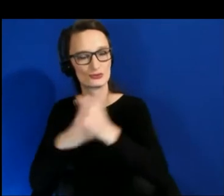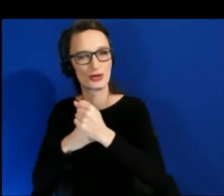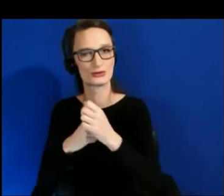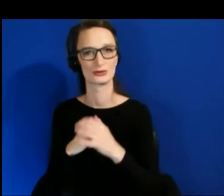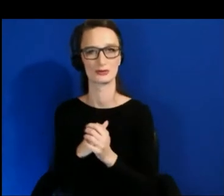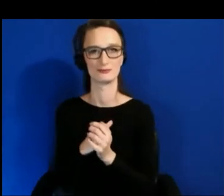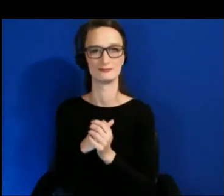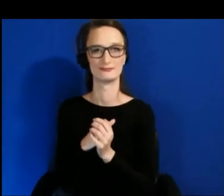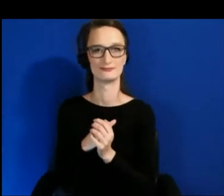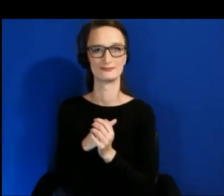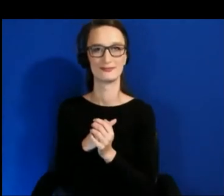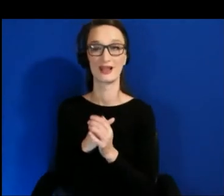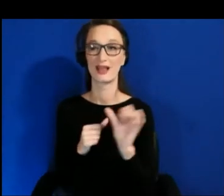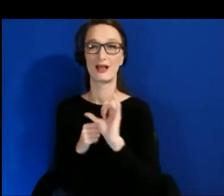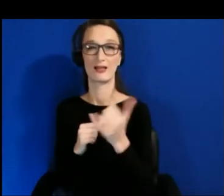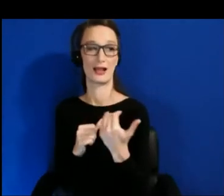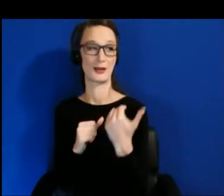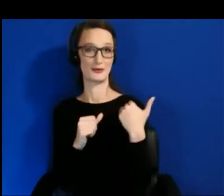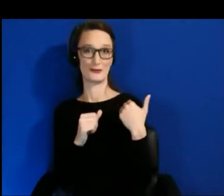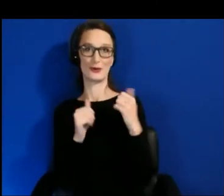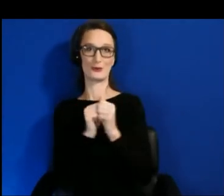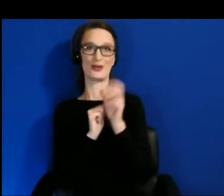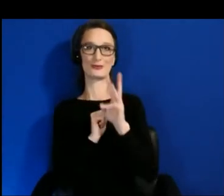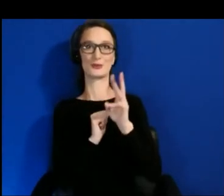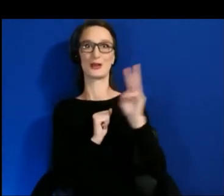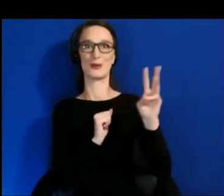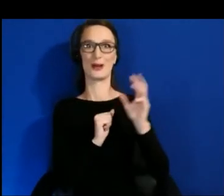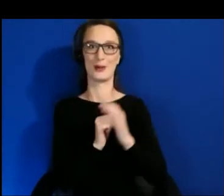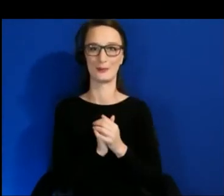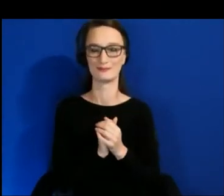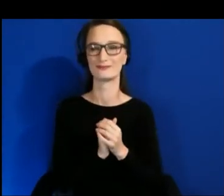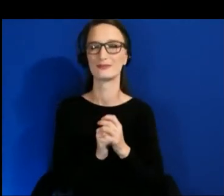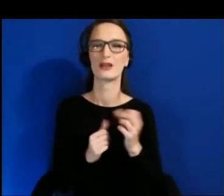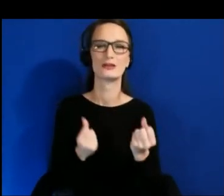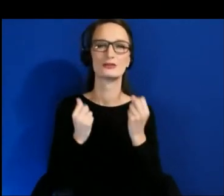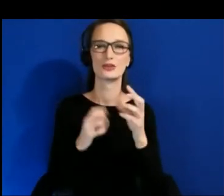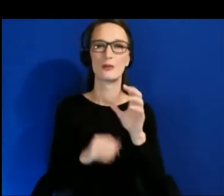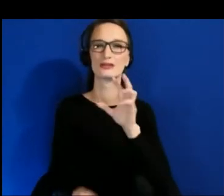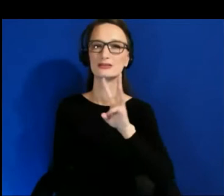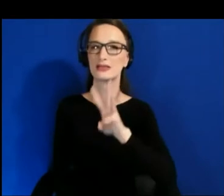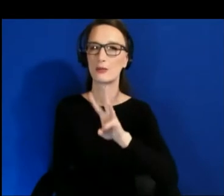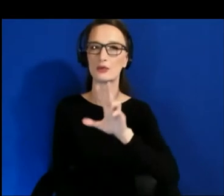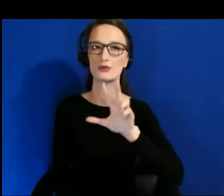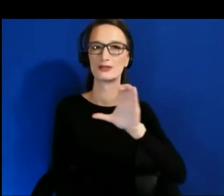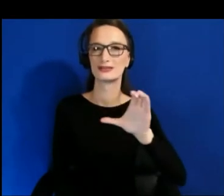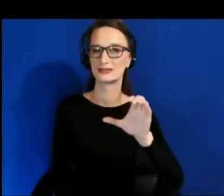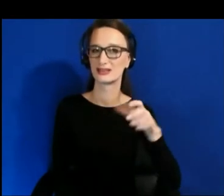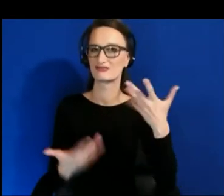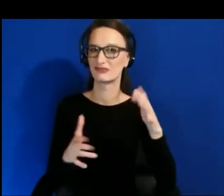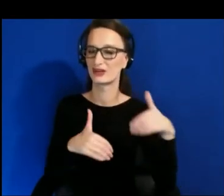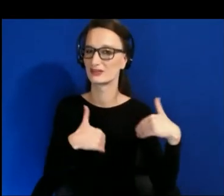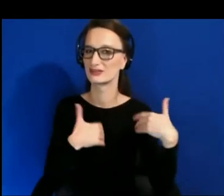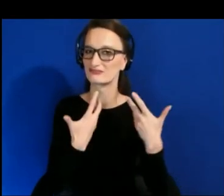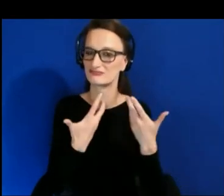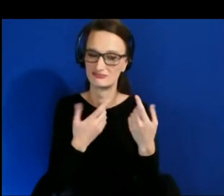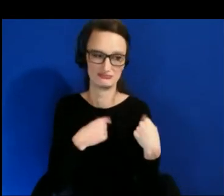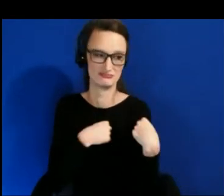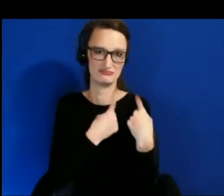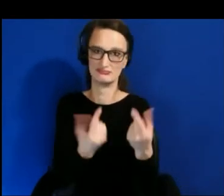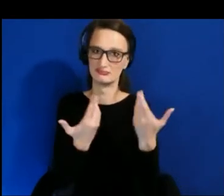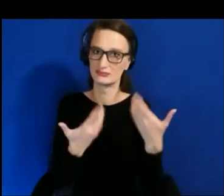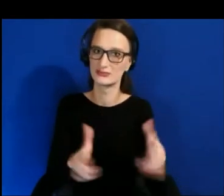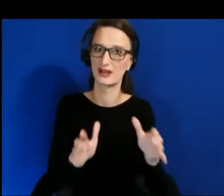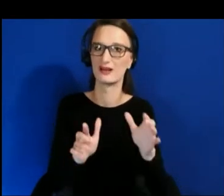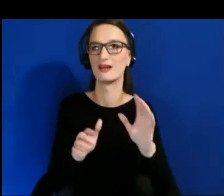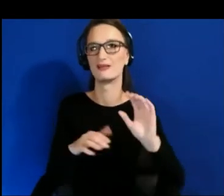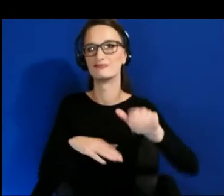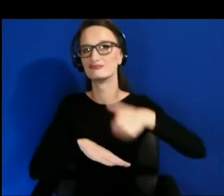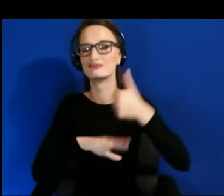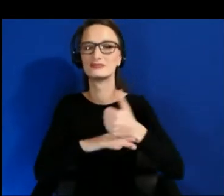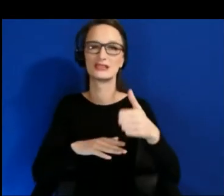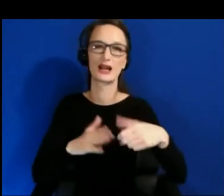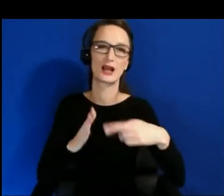There is so much that the W3C has done toward that with the accessibility guidelines, WCAG 2.0, 2.1, AA and AAA certifications.